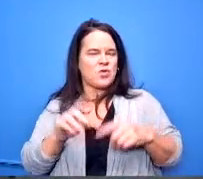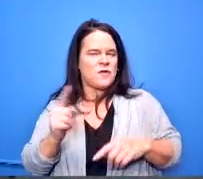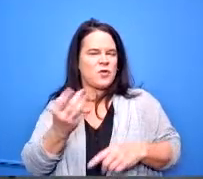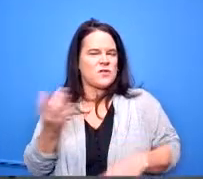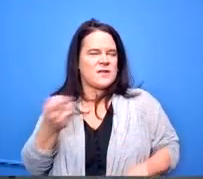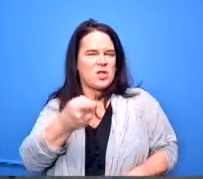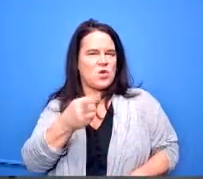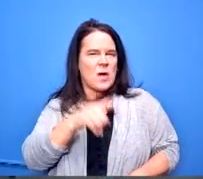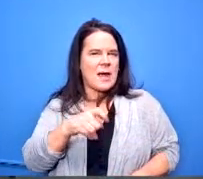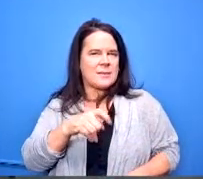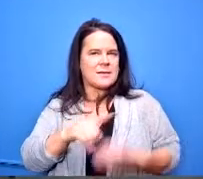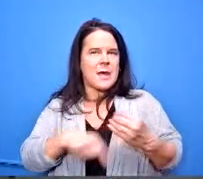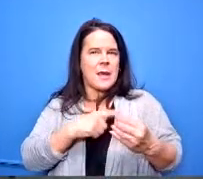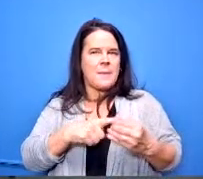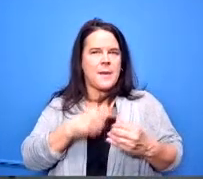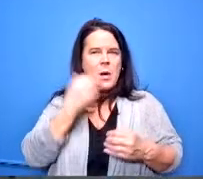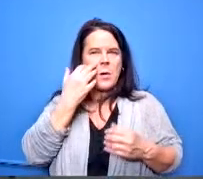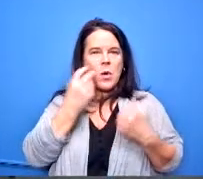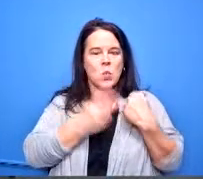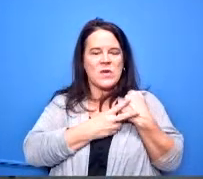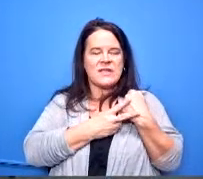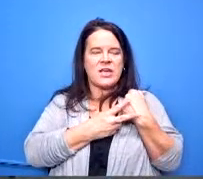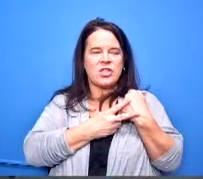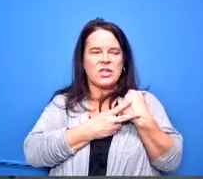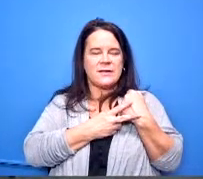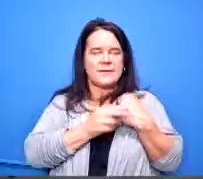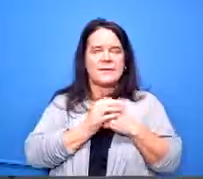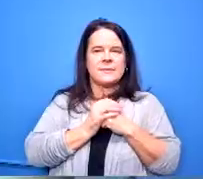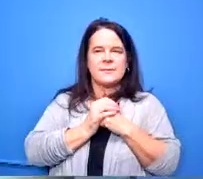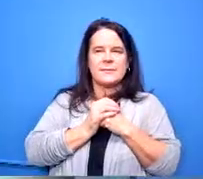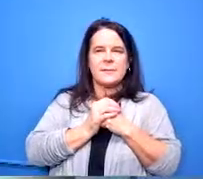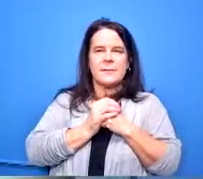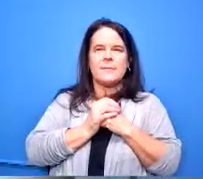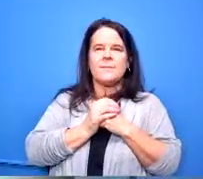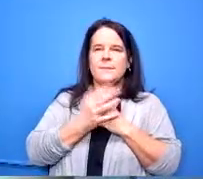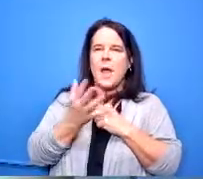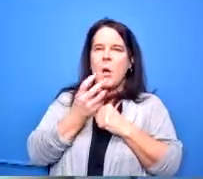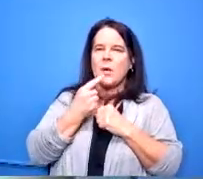retention how we're doing that and i just want to just say that i saw some really great things in